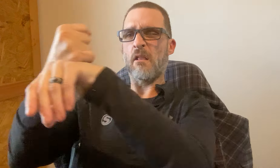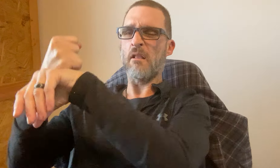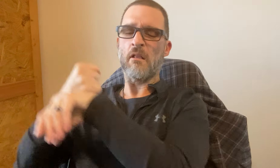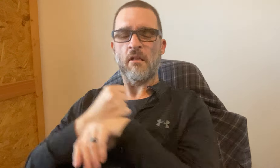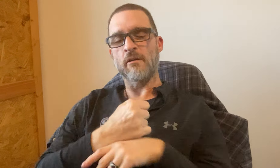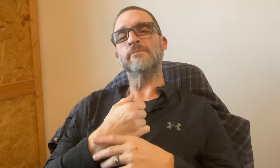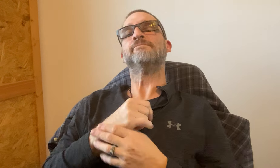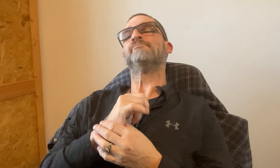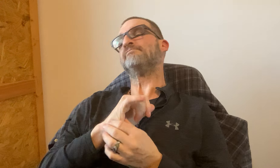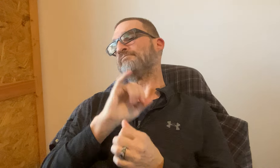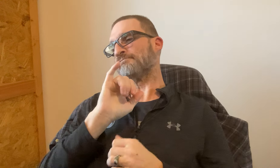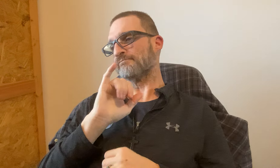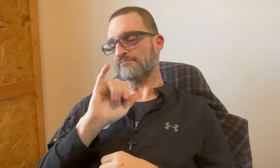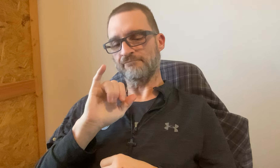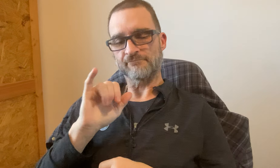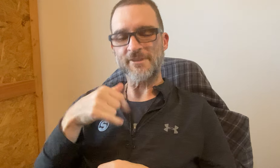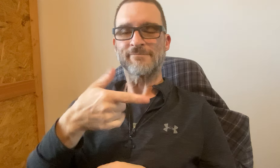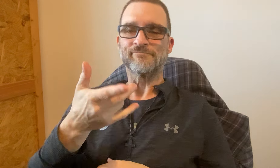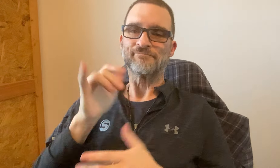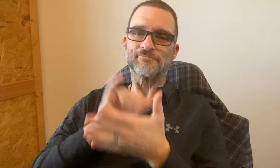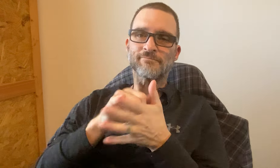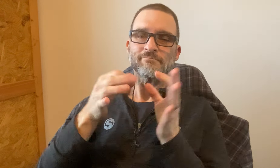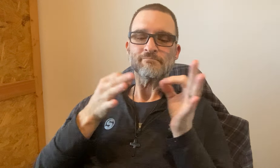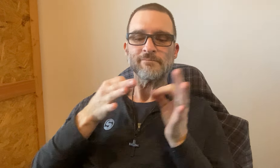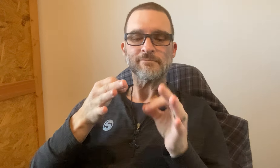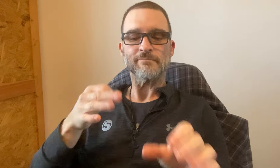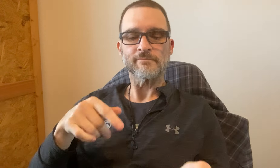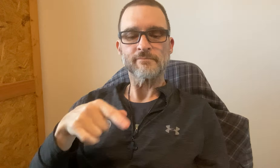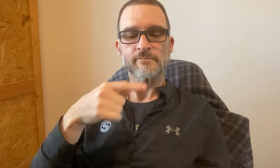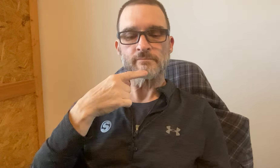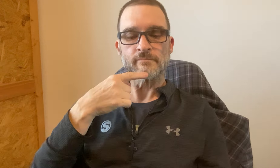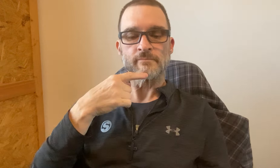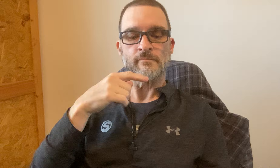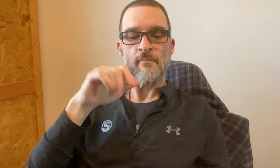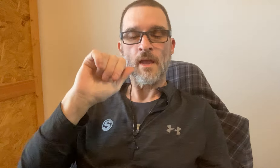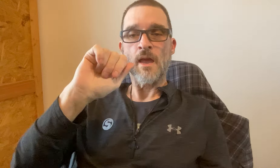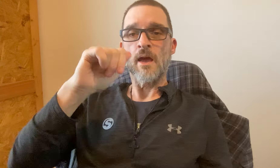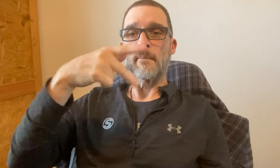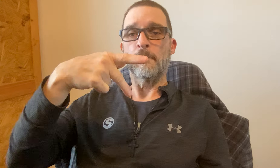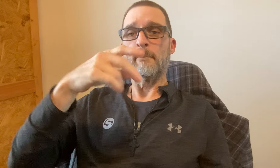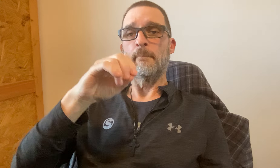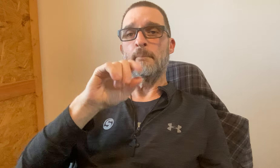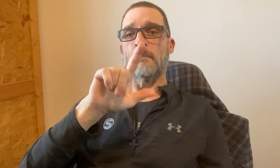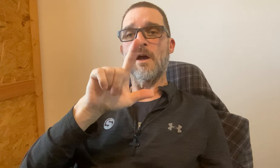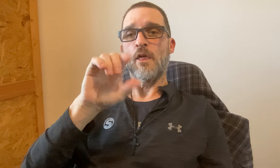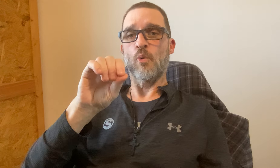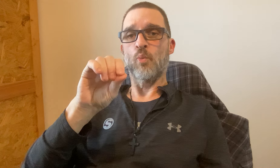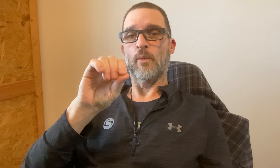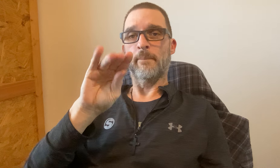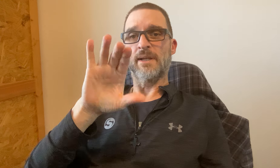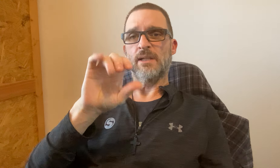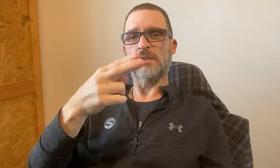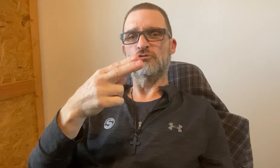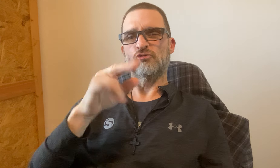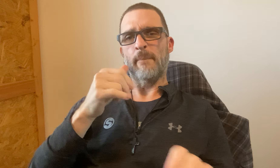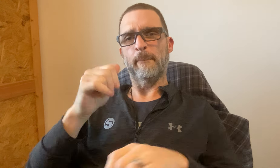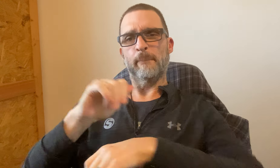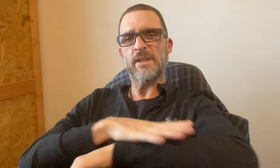Shelters there has been reserved for other events. That explains it. It says Apollo Beach.